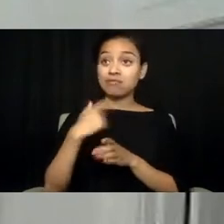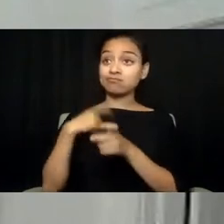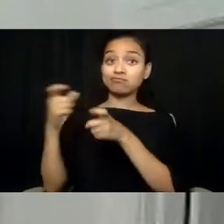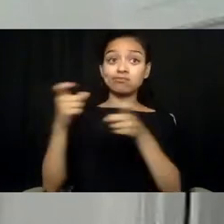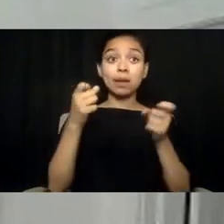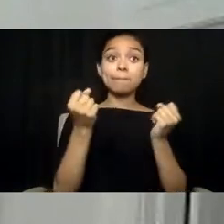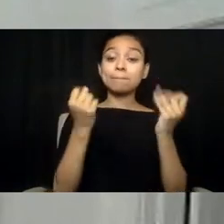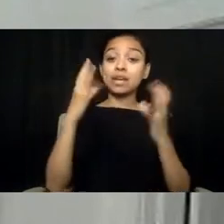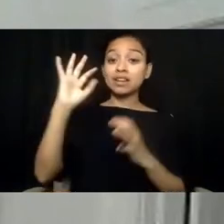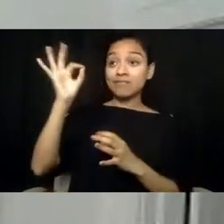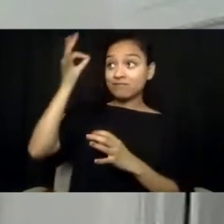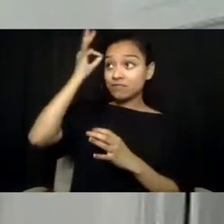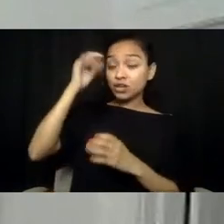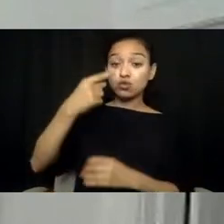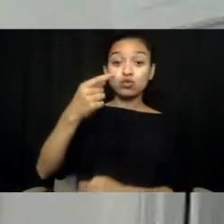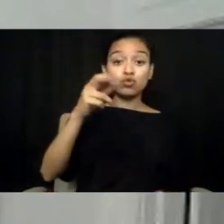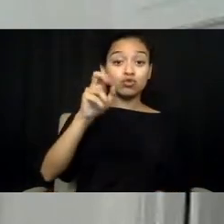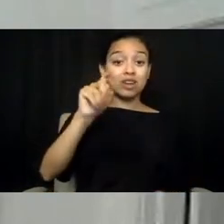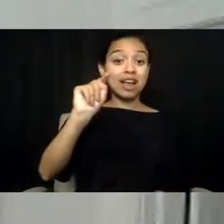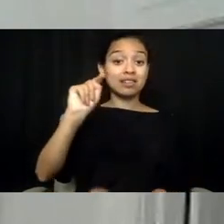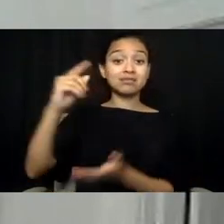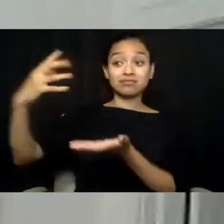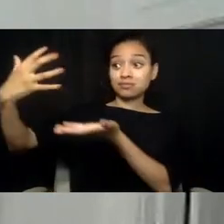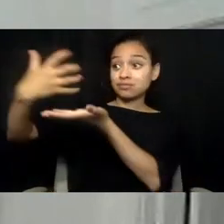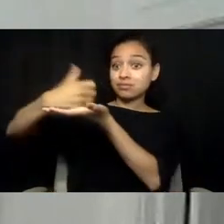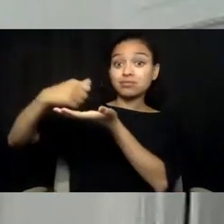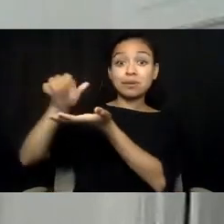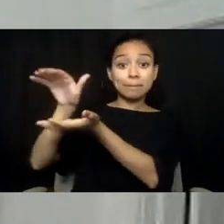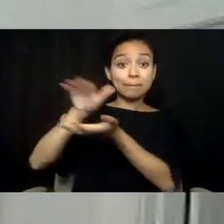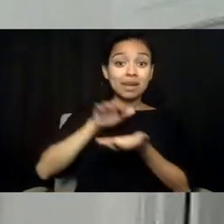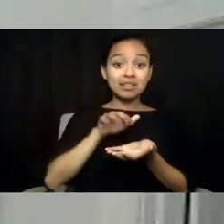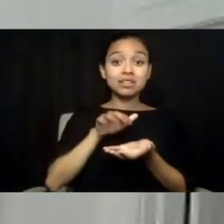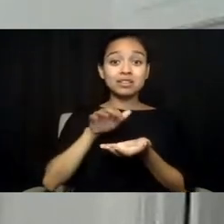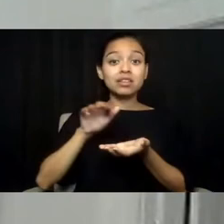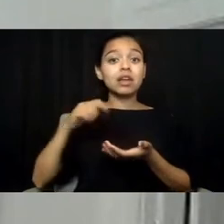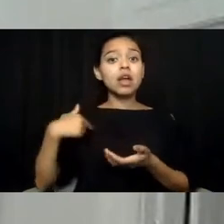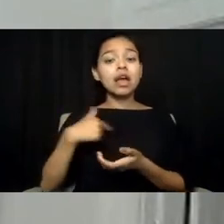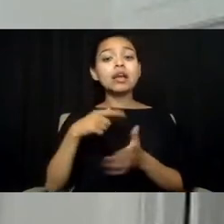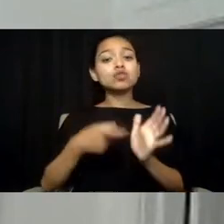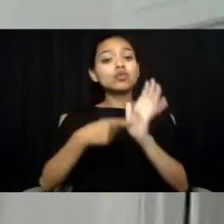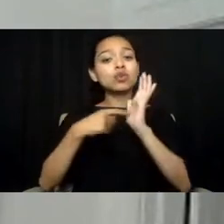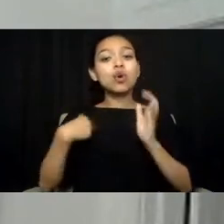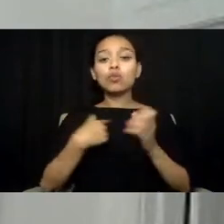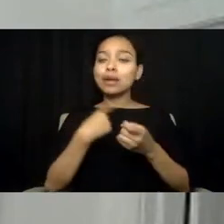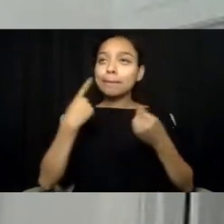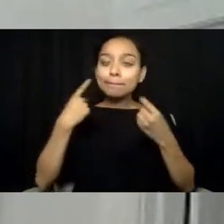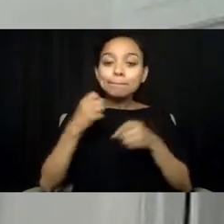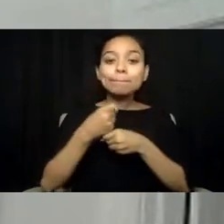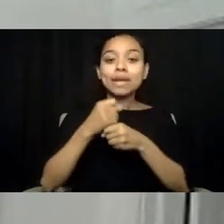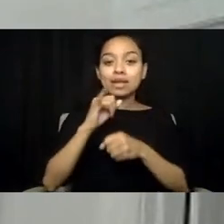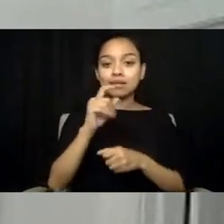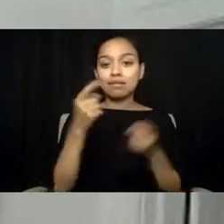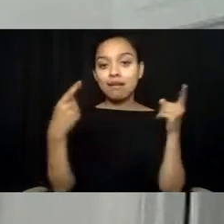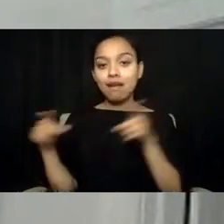if it is a grant requirement, we make it happen. So as more funds are available--